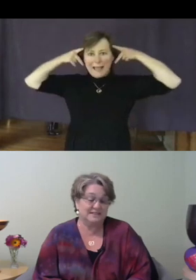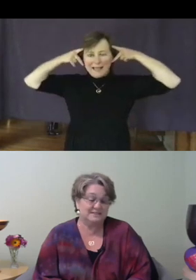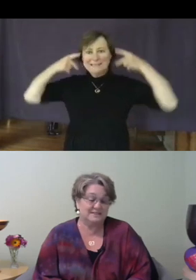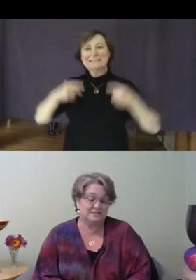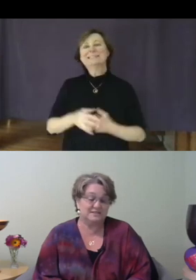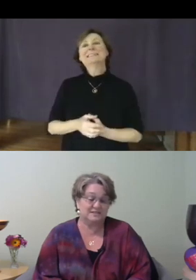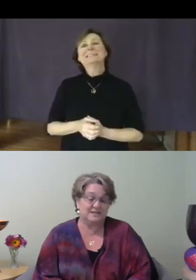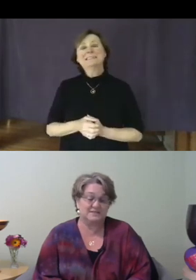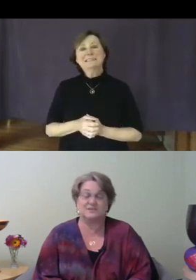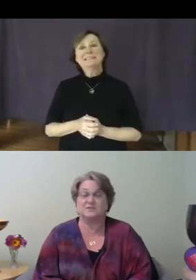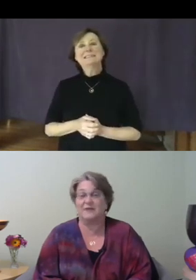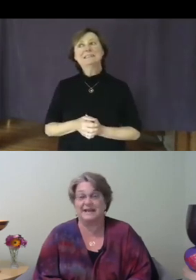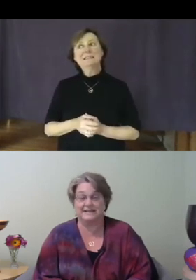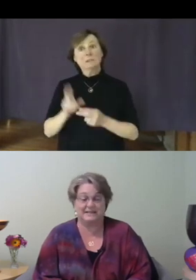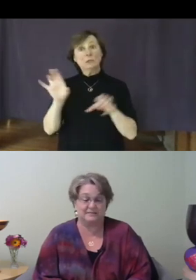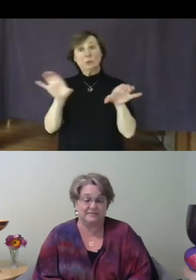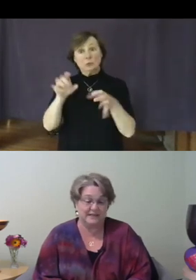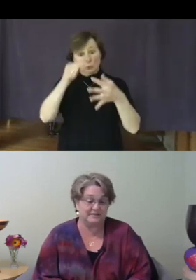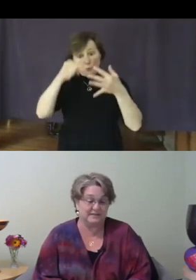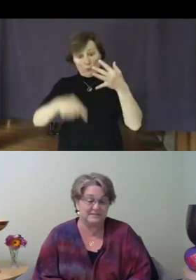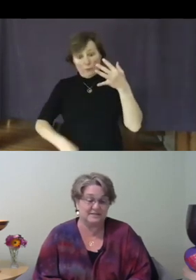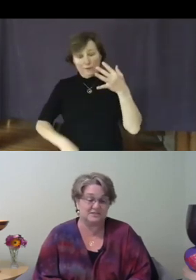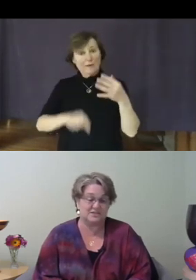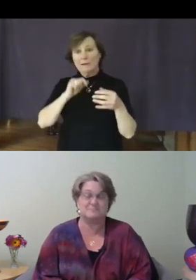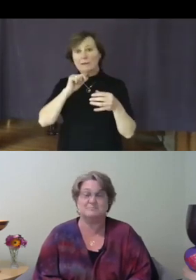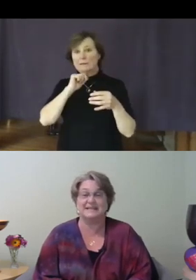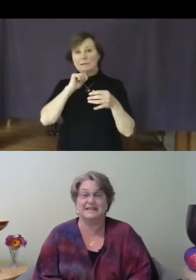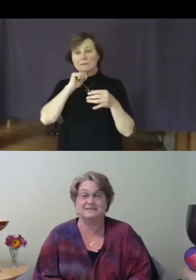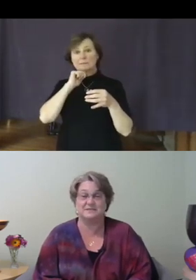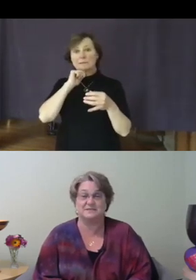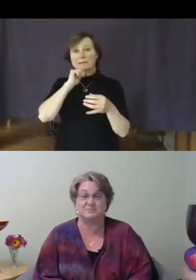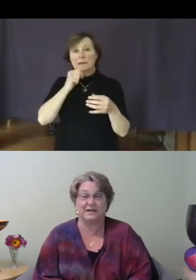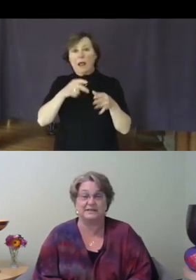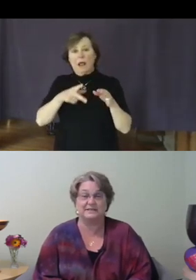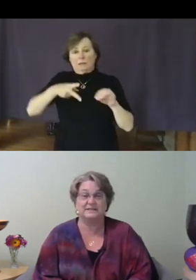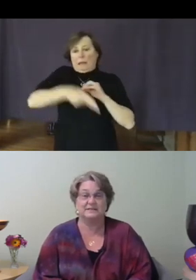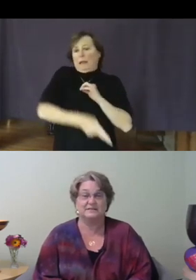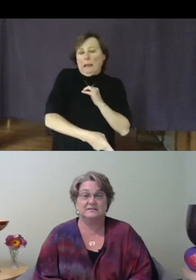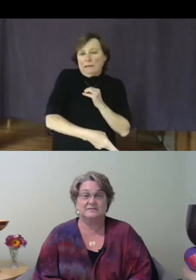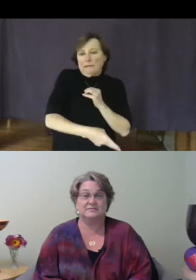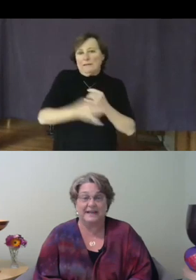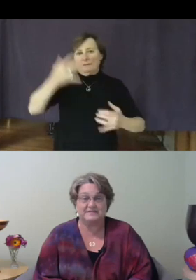things doesn't eradicate the virus, it just mitigates the spread, flattens